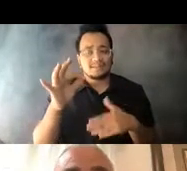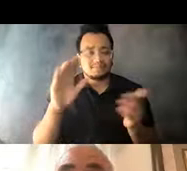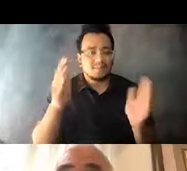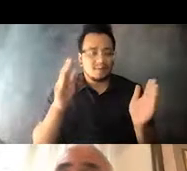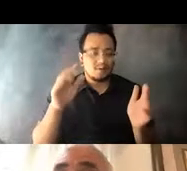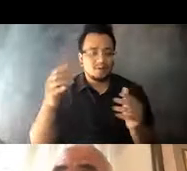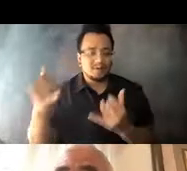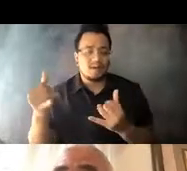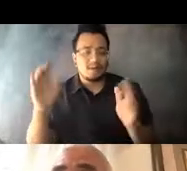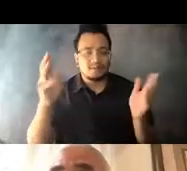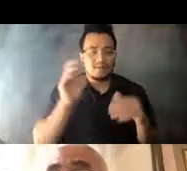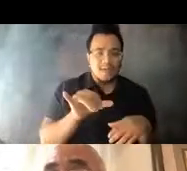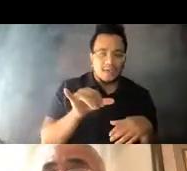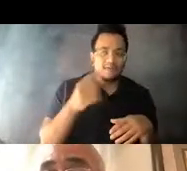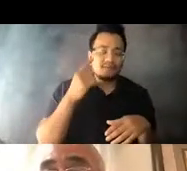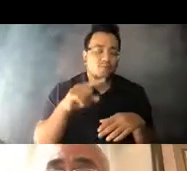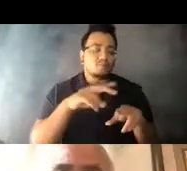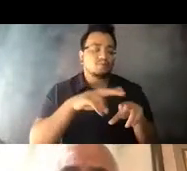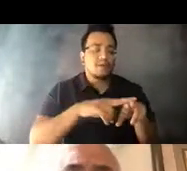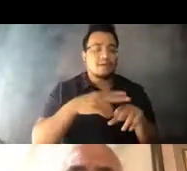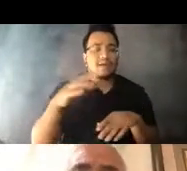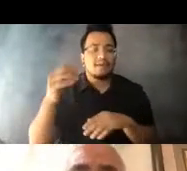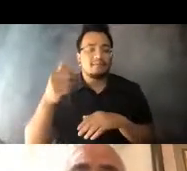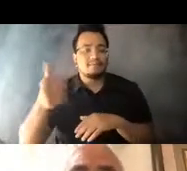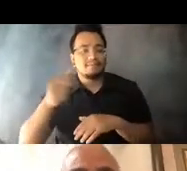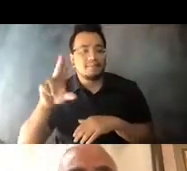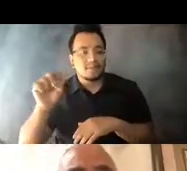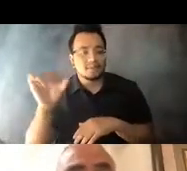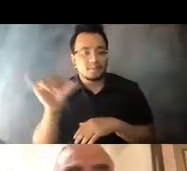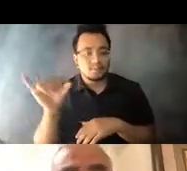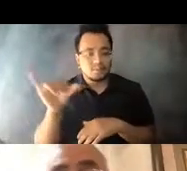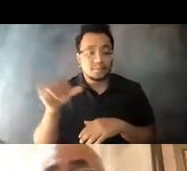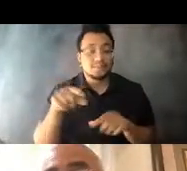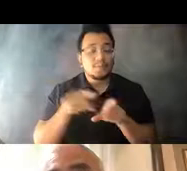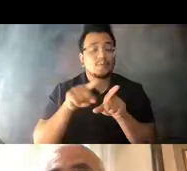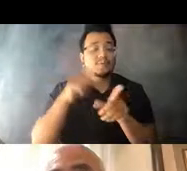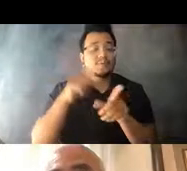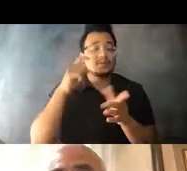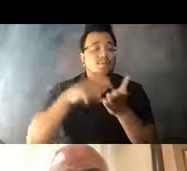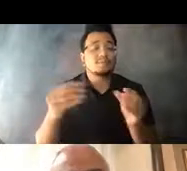and even on some of our major corridors, we've 14:35:24 actually seen increased ridership than we had before COVID.